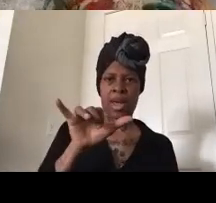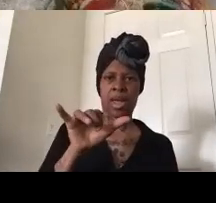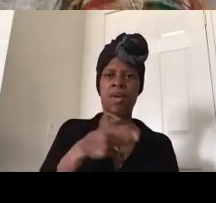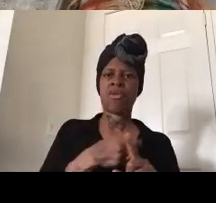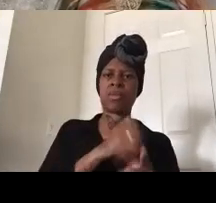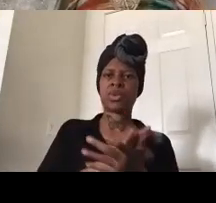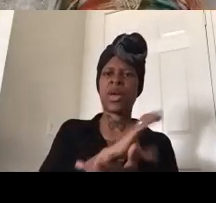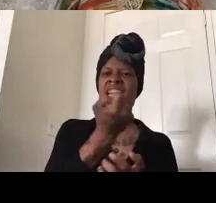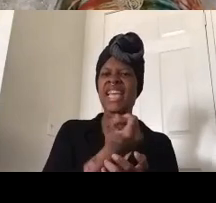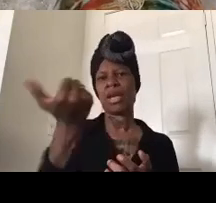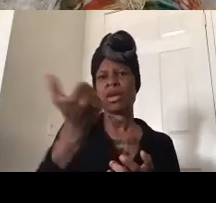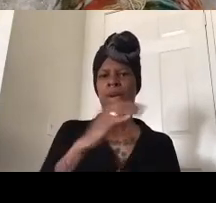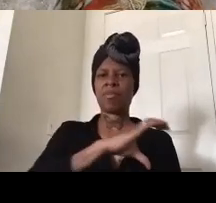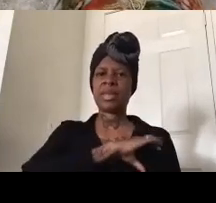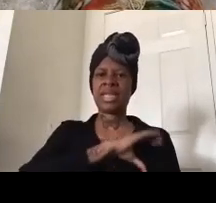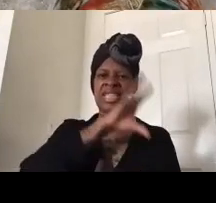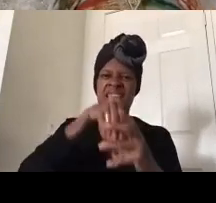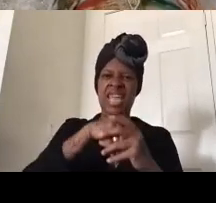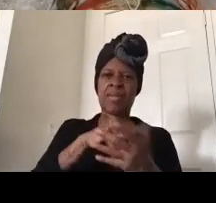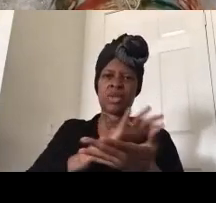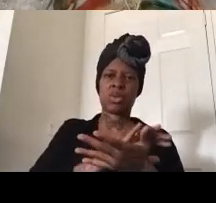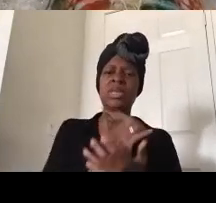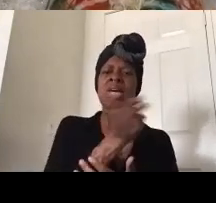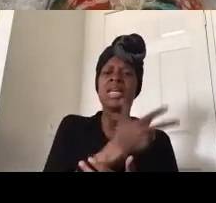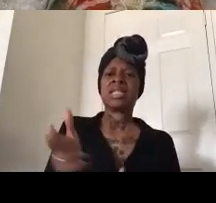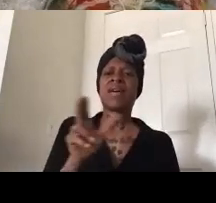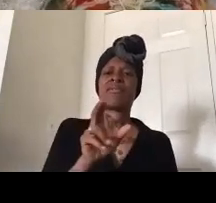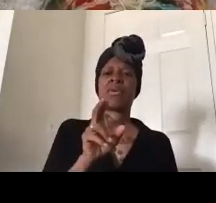several unified school districts around the country doing that